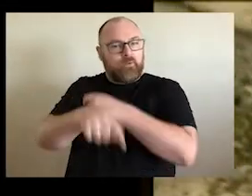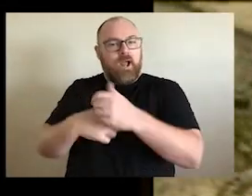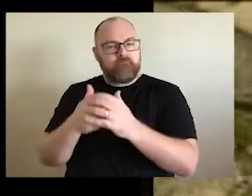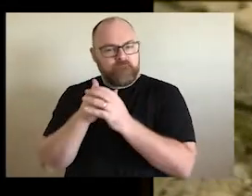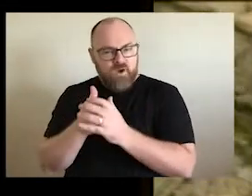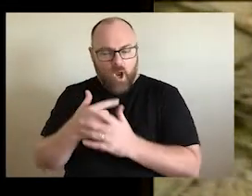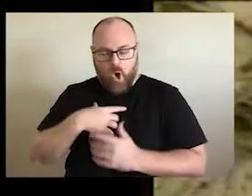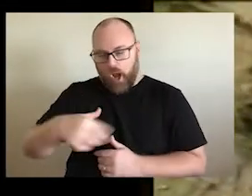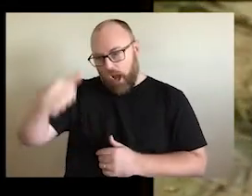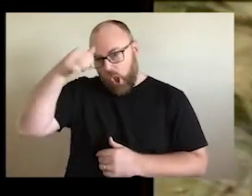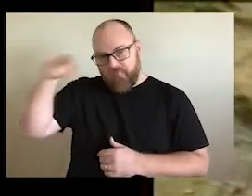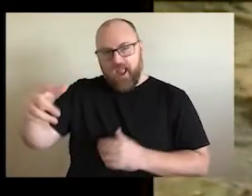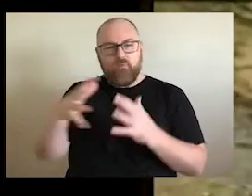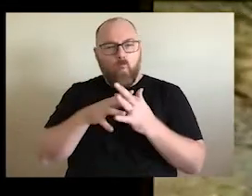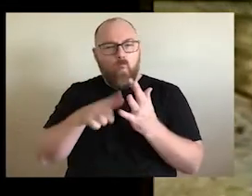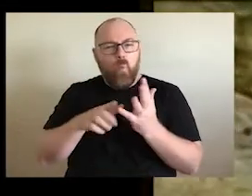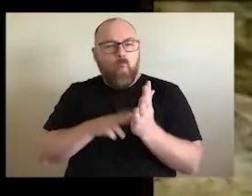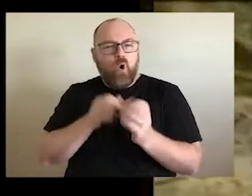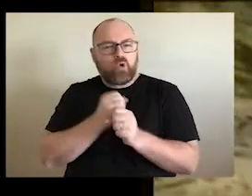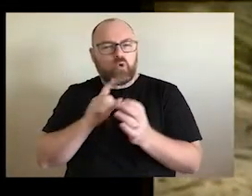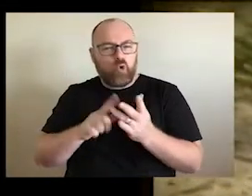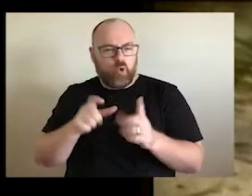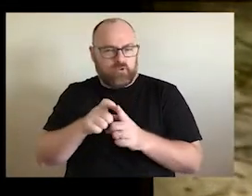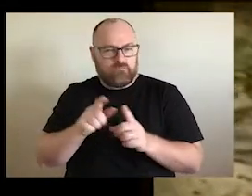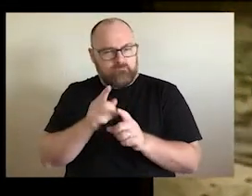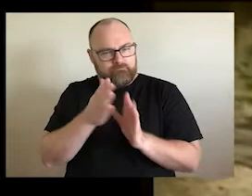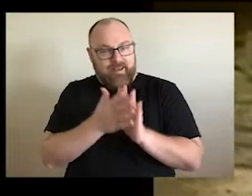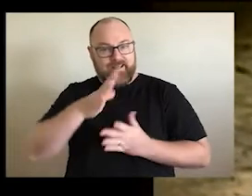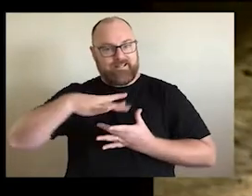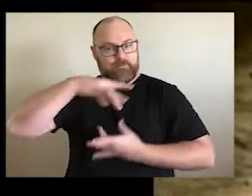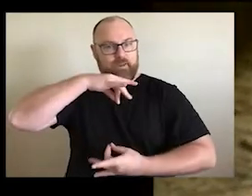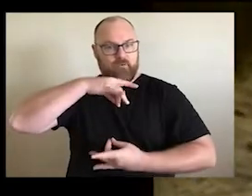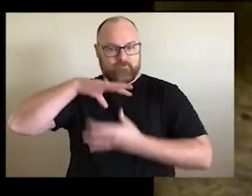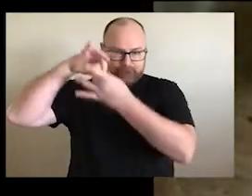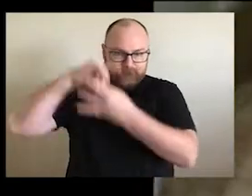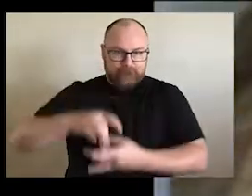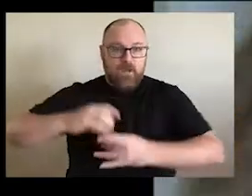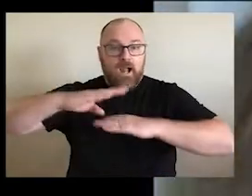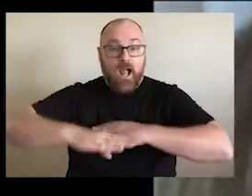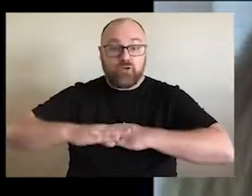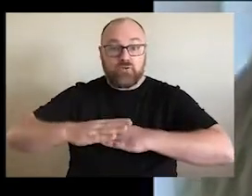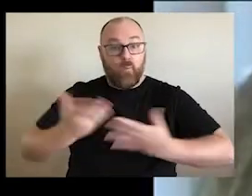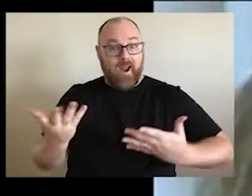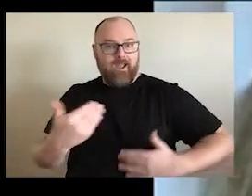because we knew, they had the spirit of the country in their hearts and